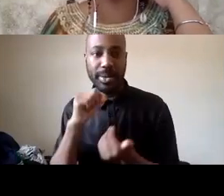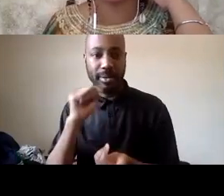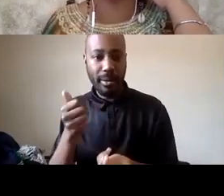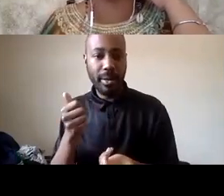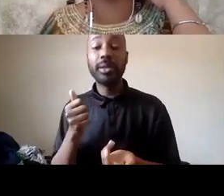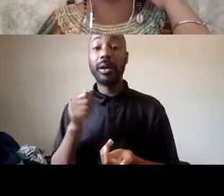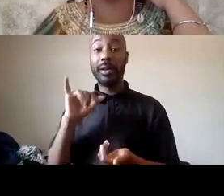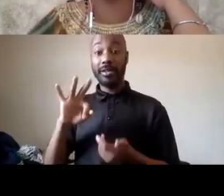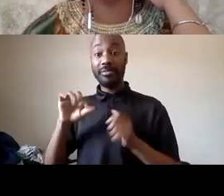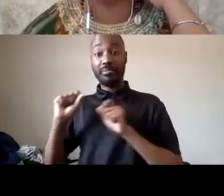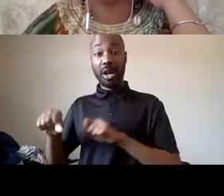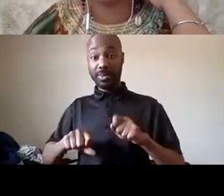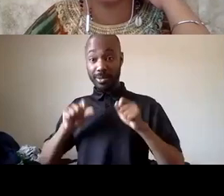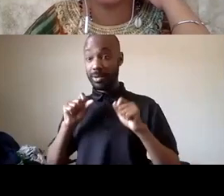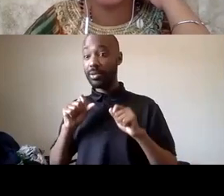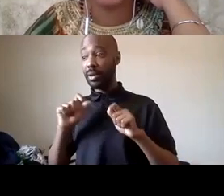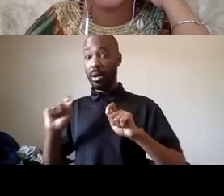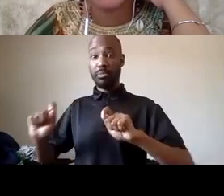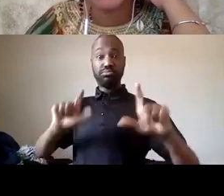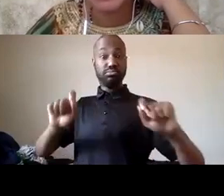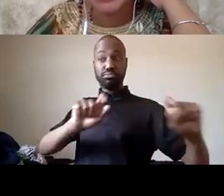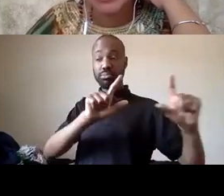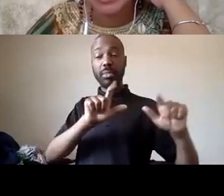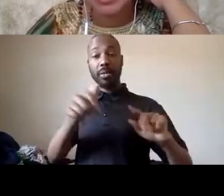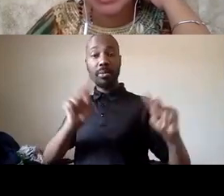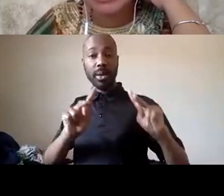happen so that we can hear other voices i need